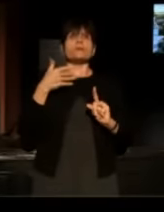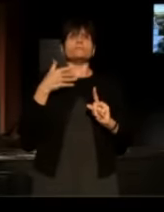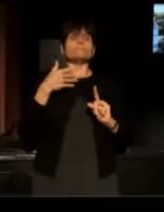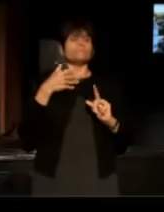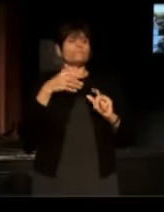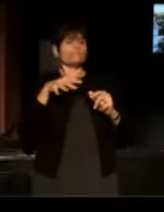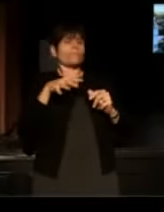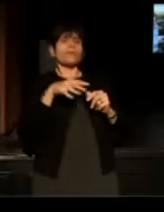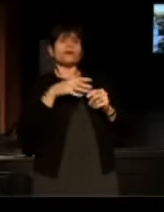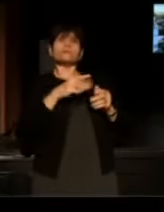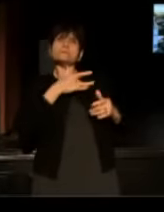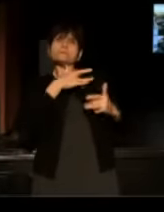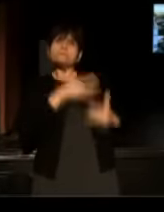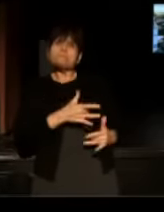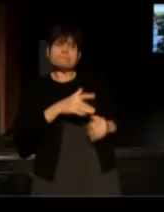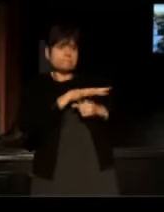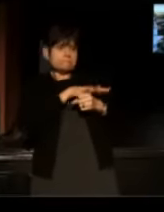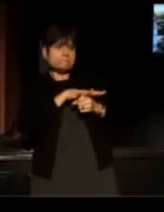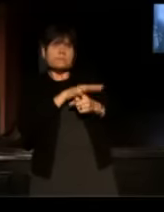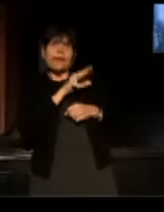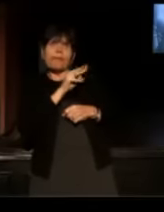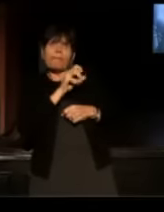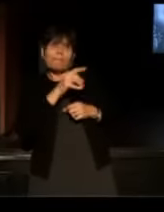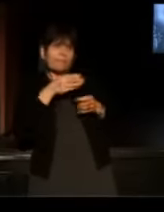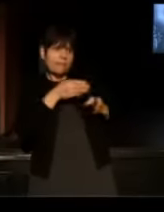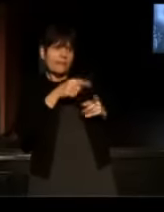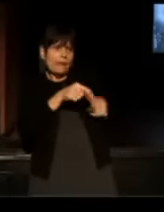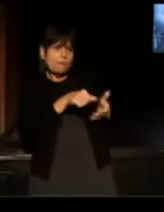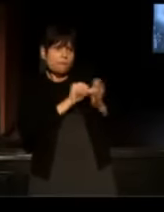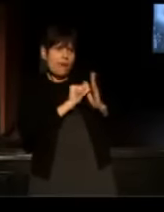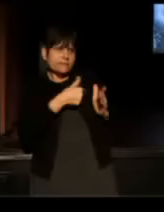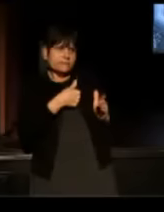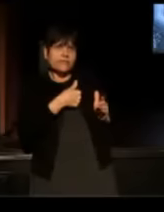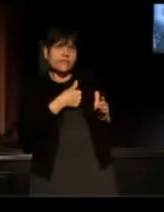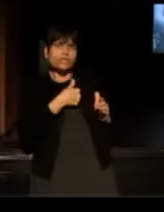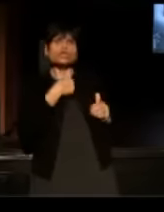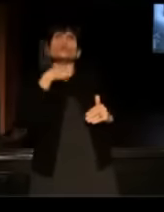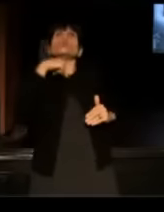that impressed me to move, to do something.